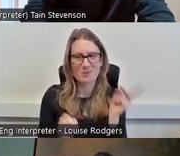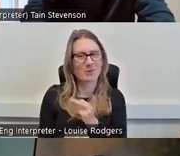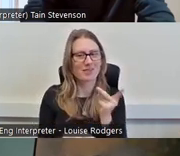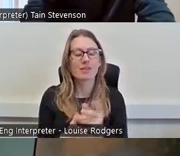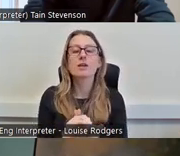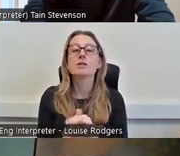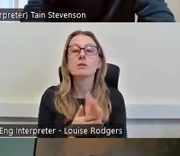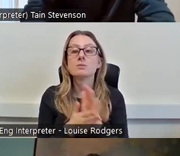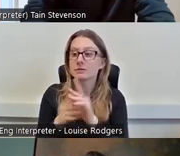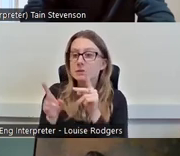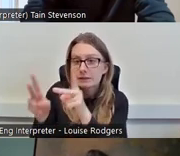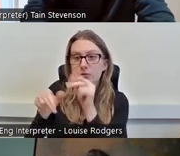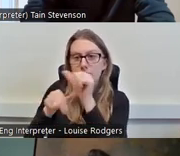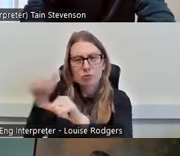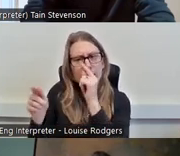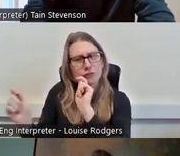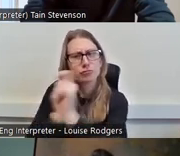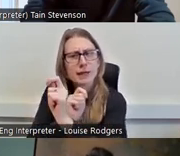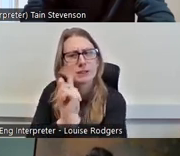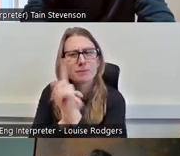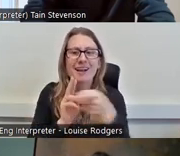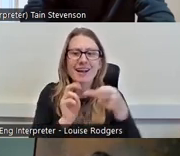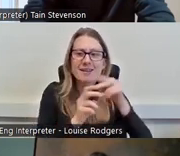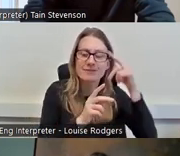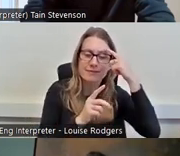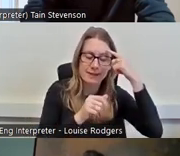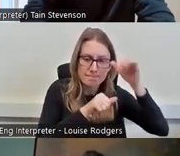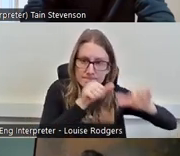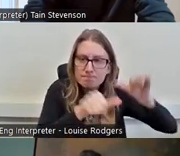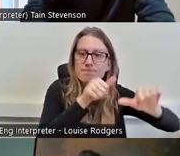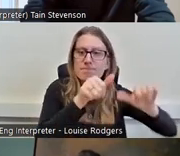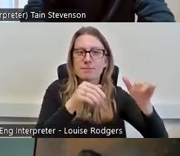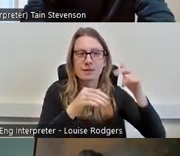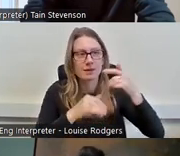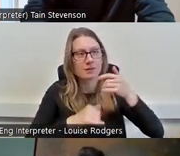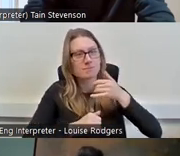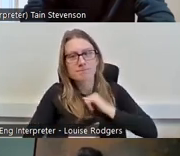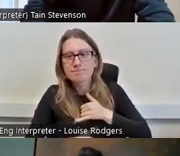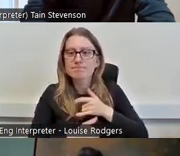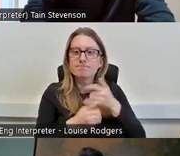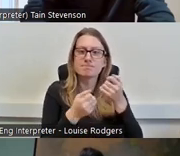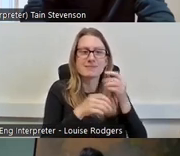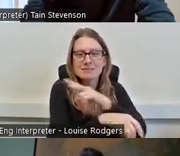or a process but if the thinking and the ethos and the staff aren't on board with that process change